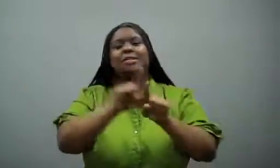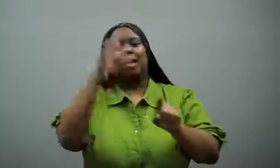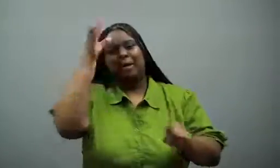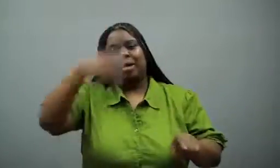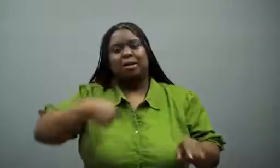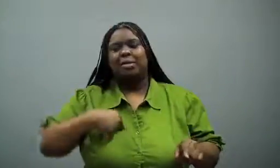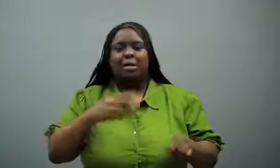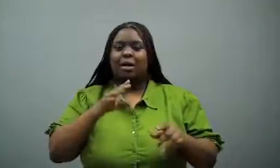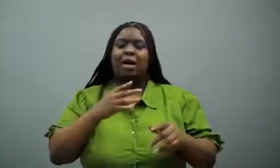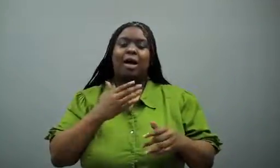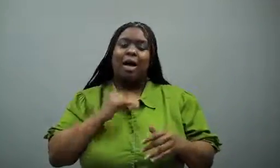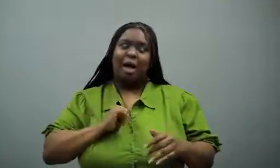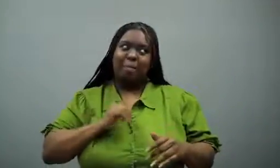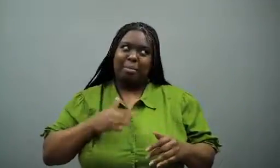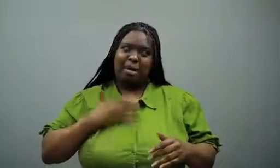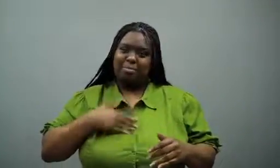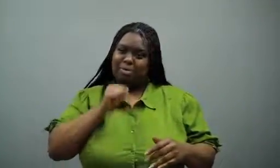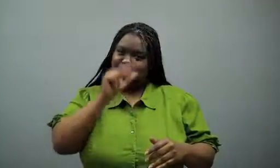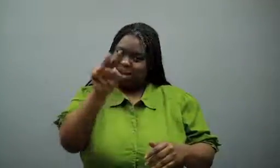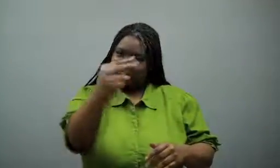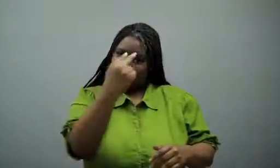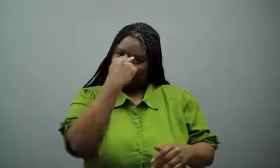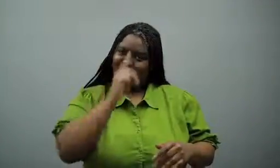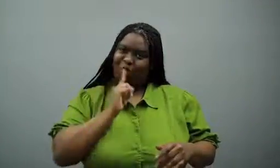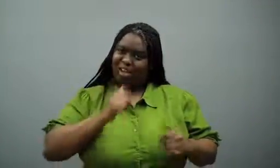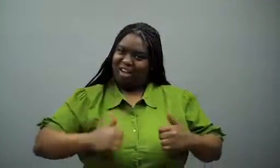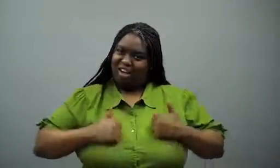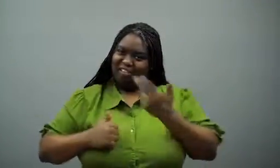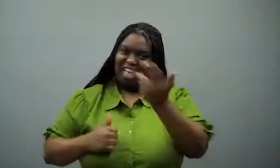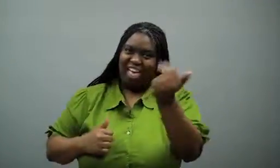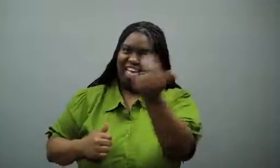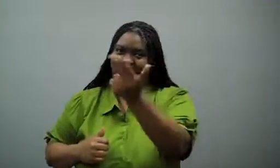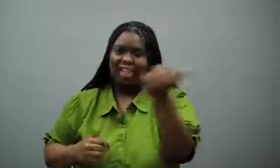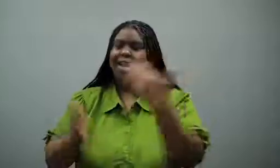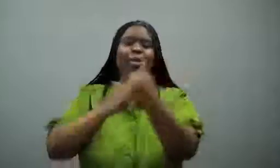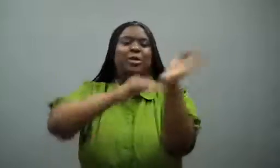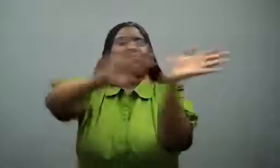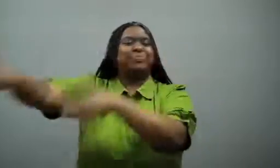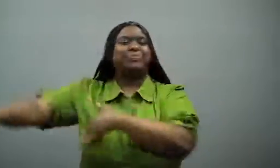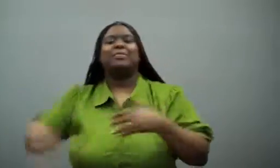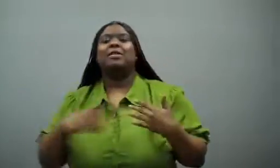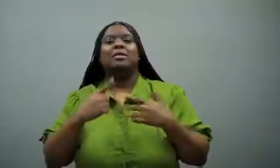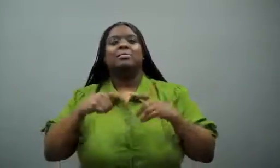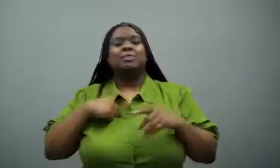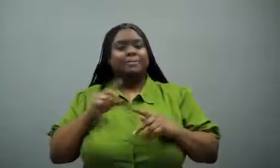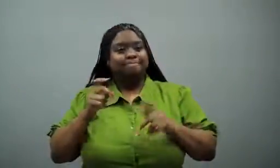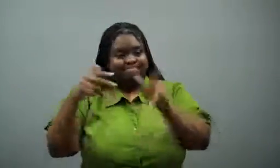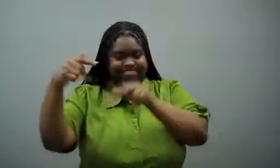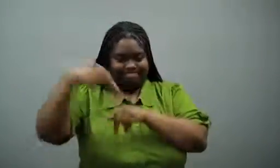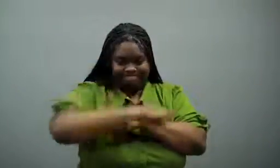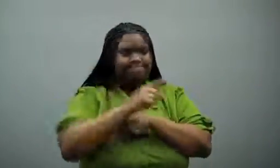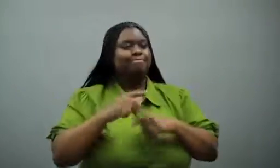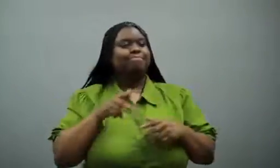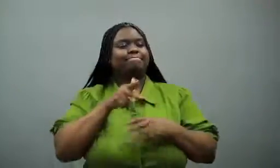That's what it's like, I'm glad you don't see me at it in real life, hahaha!